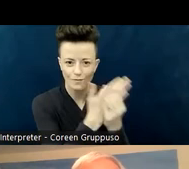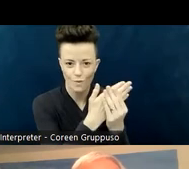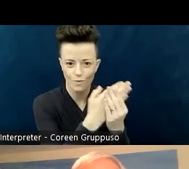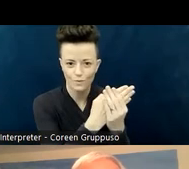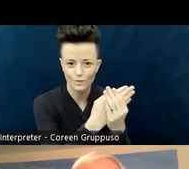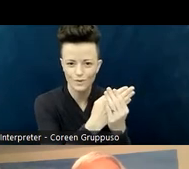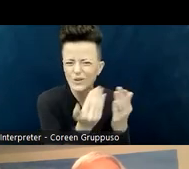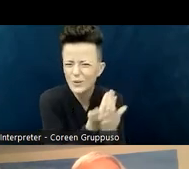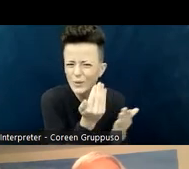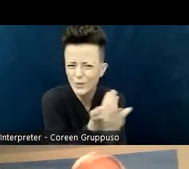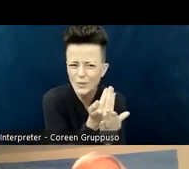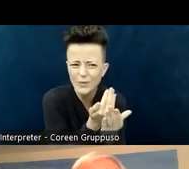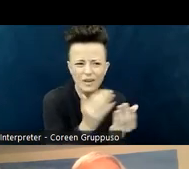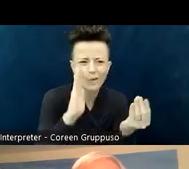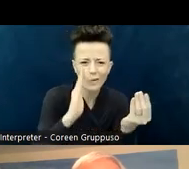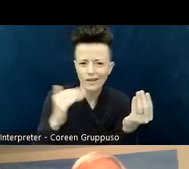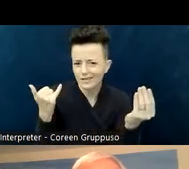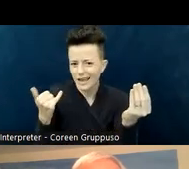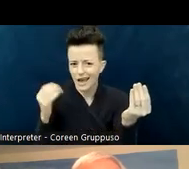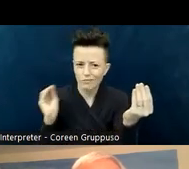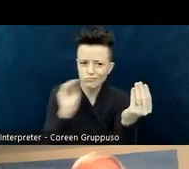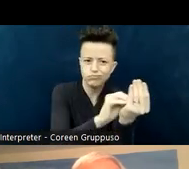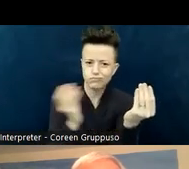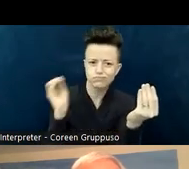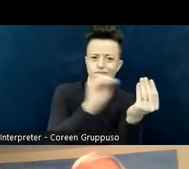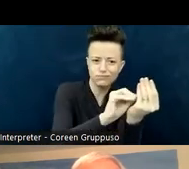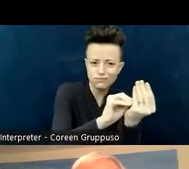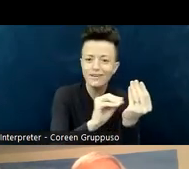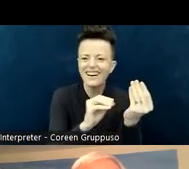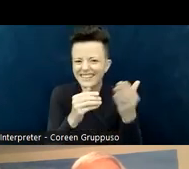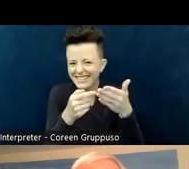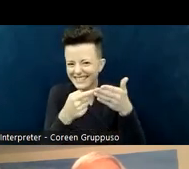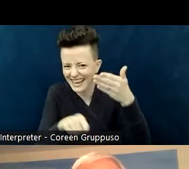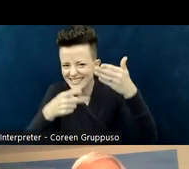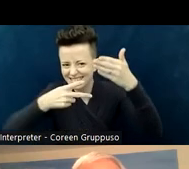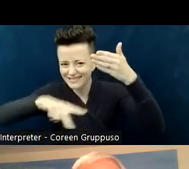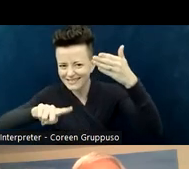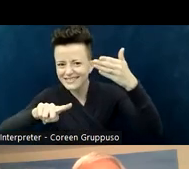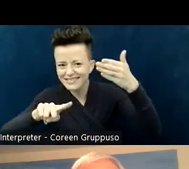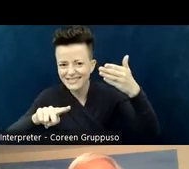We'll continue to build it over the next couple weeks because we have had a lot of people ask,